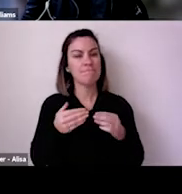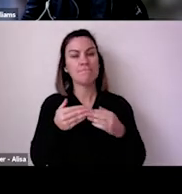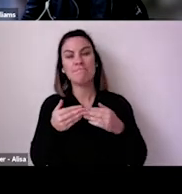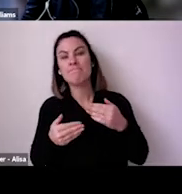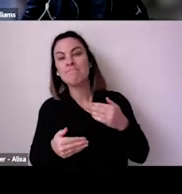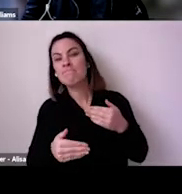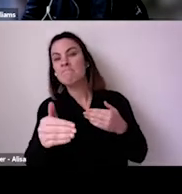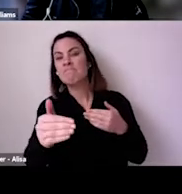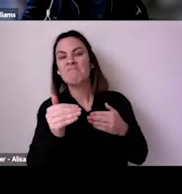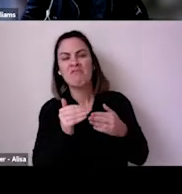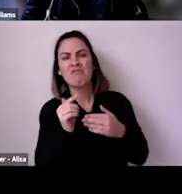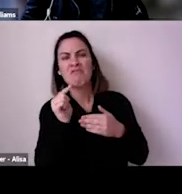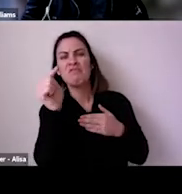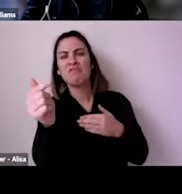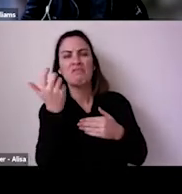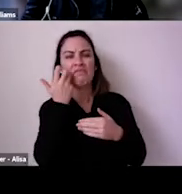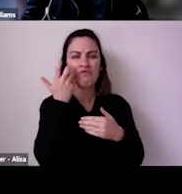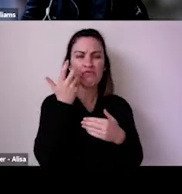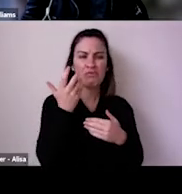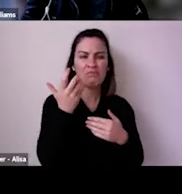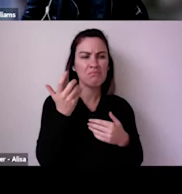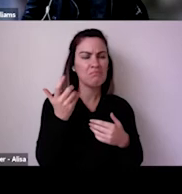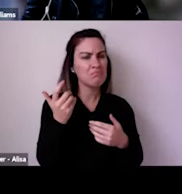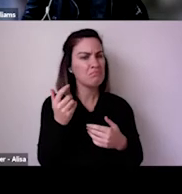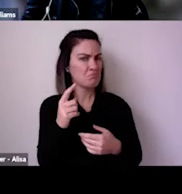Now, we also need to get children vaccinated, and that's a topic Megan will touch on a little